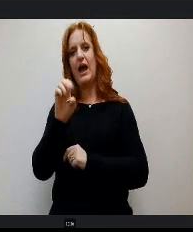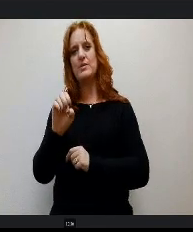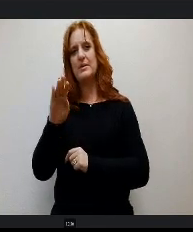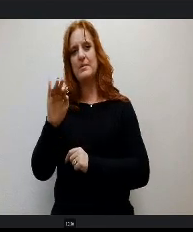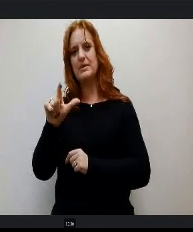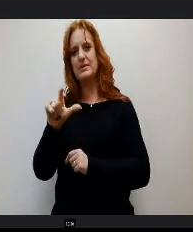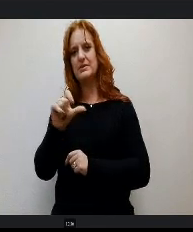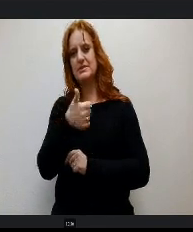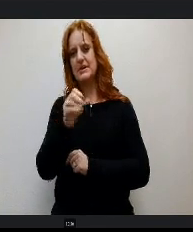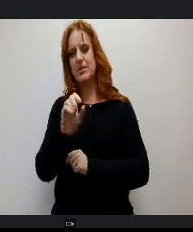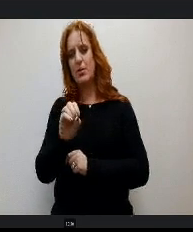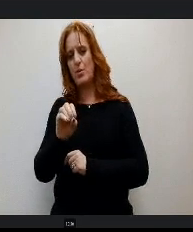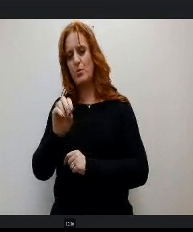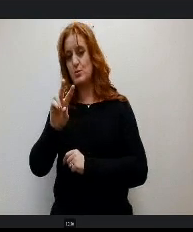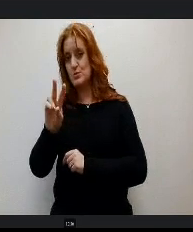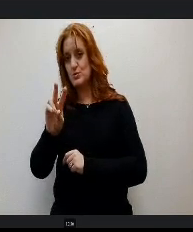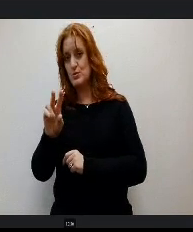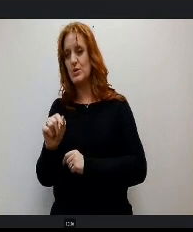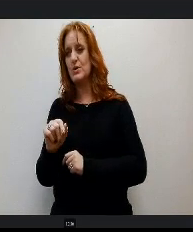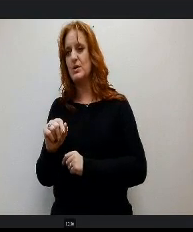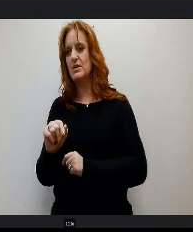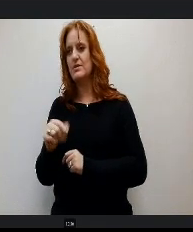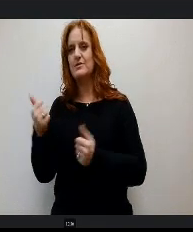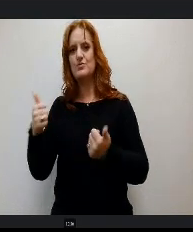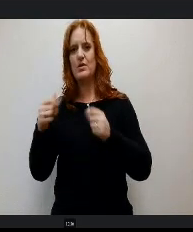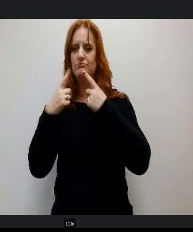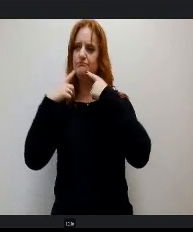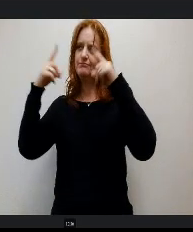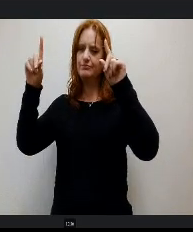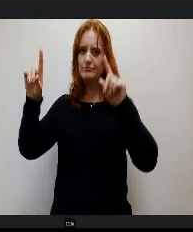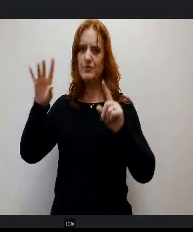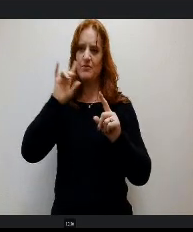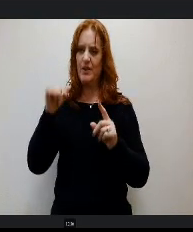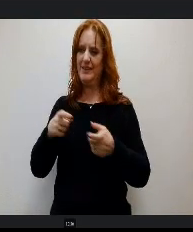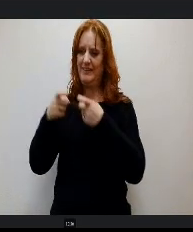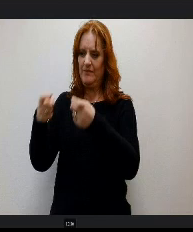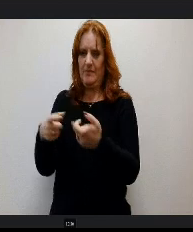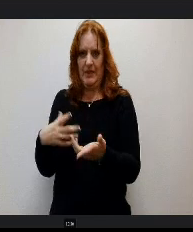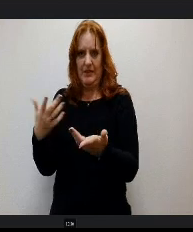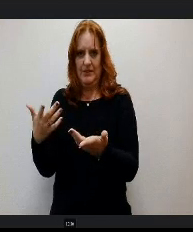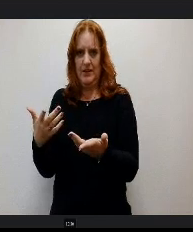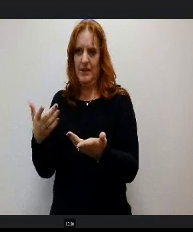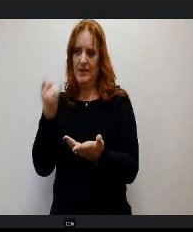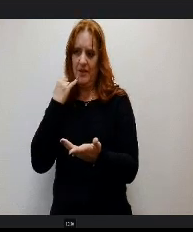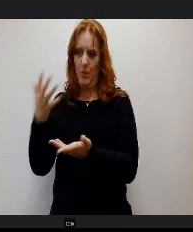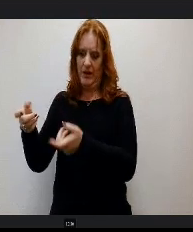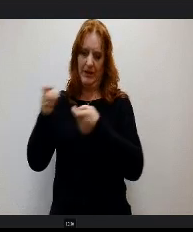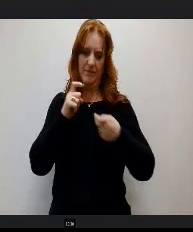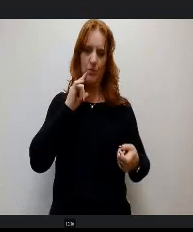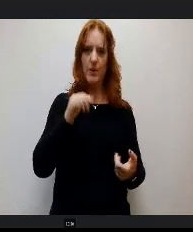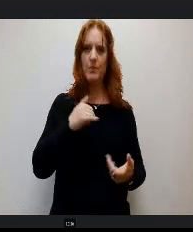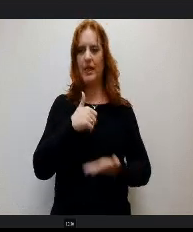Really trying to accomplish reciprocity for social workers that want to come into the state of Colorado Provide their